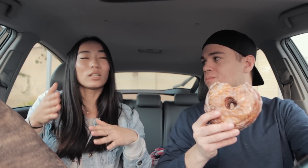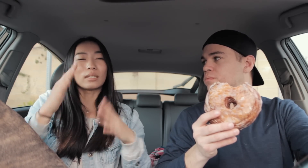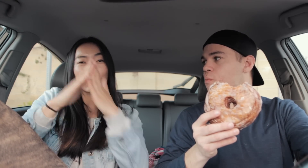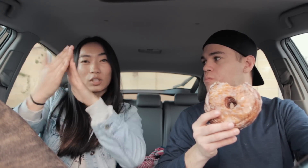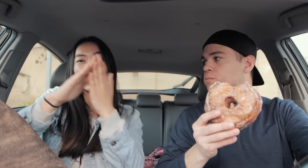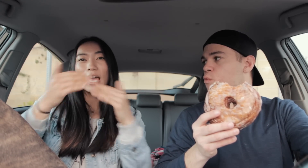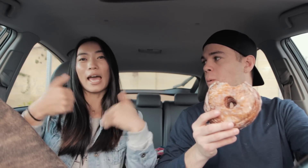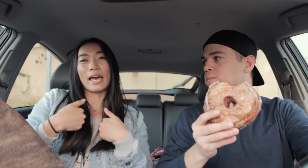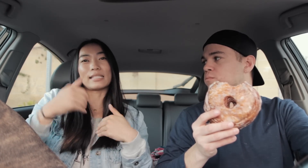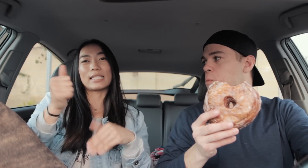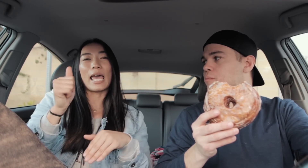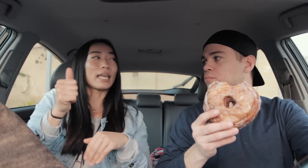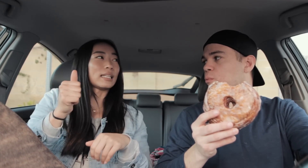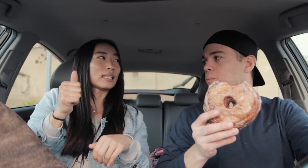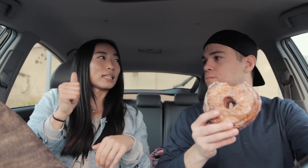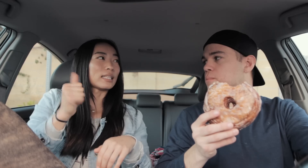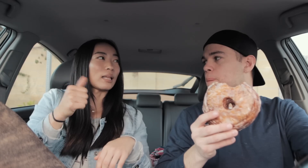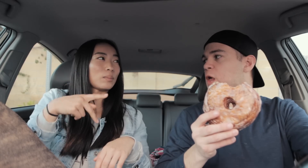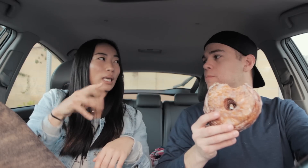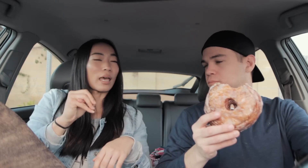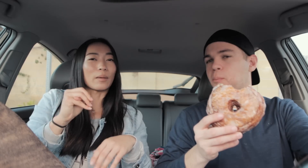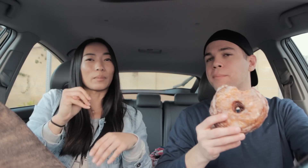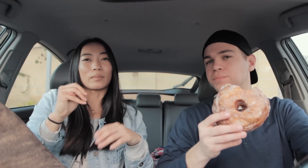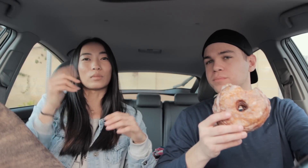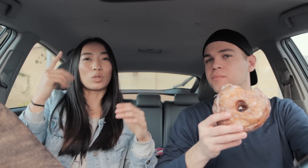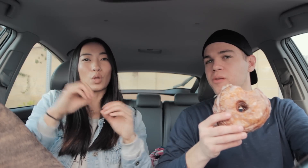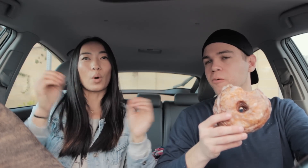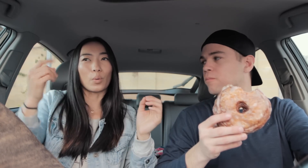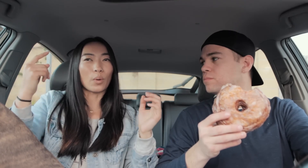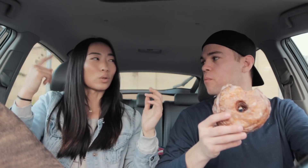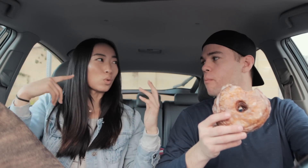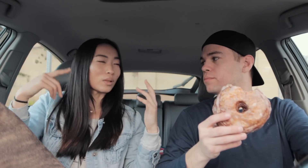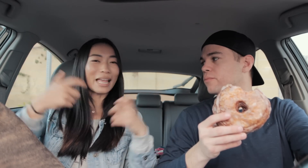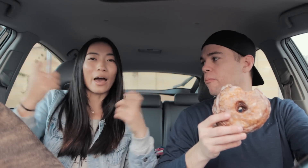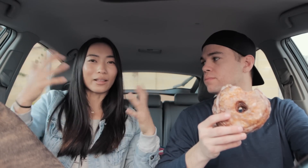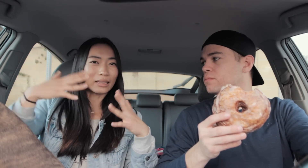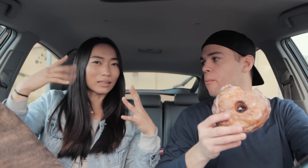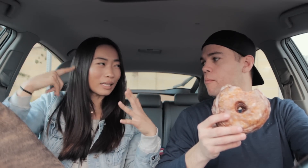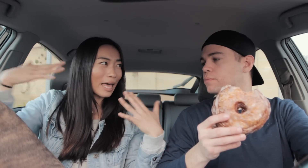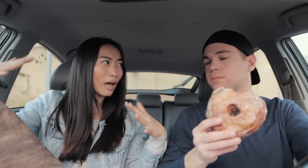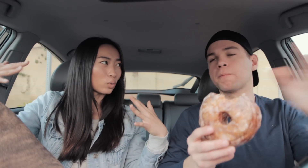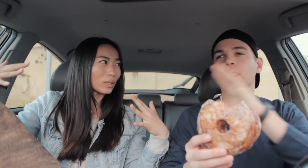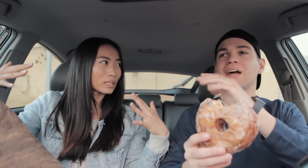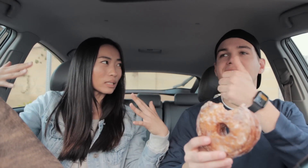neighborhood has a 10:00 p.m. no loud noises